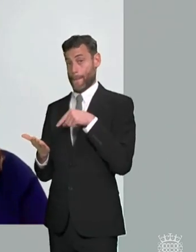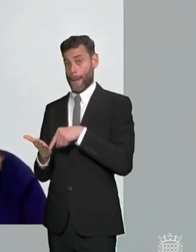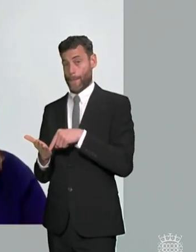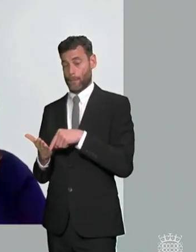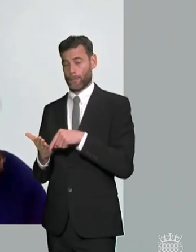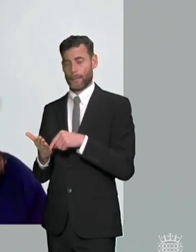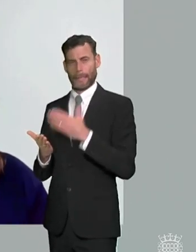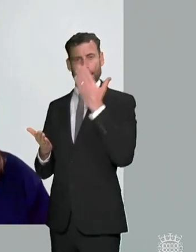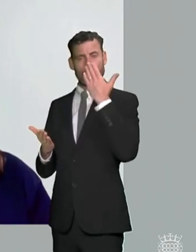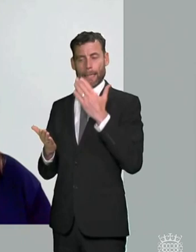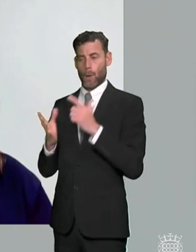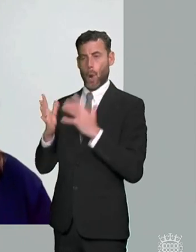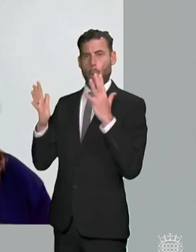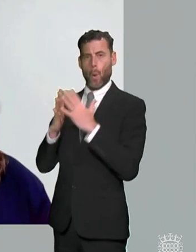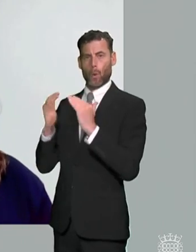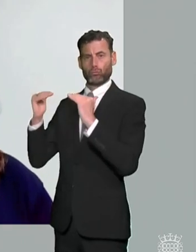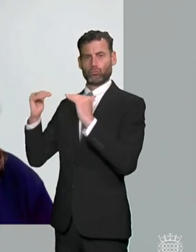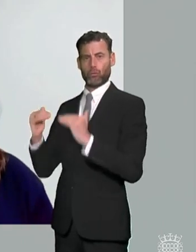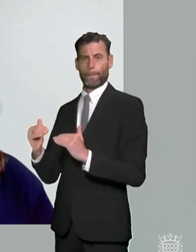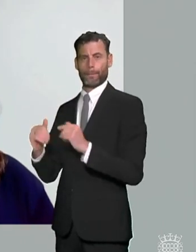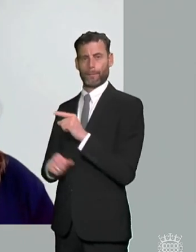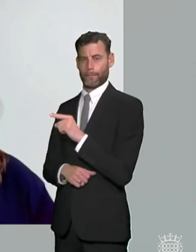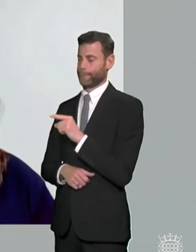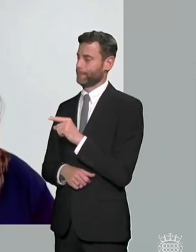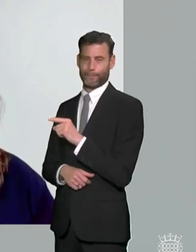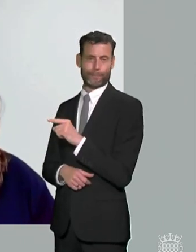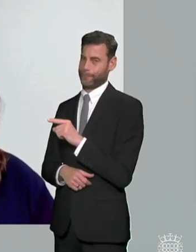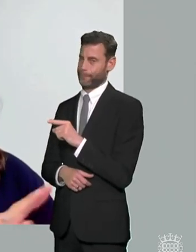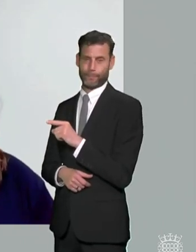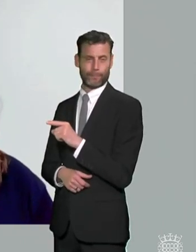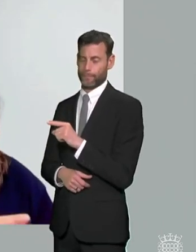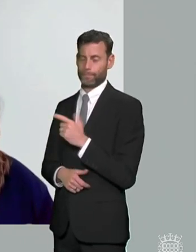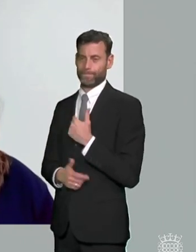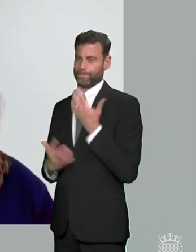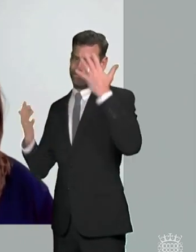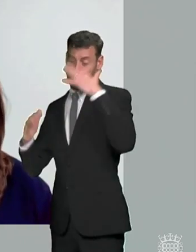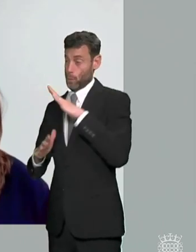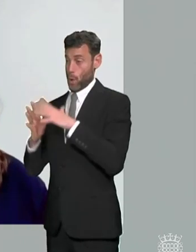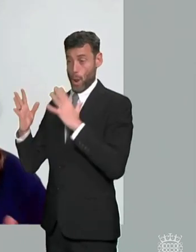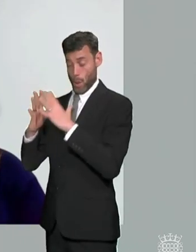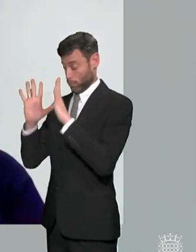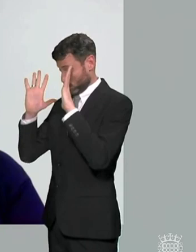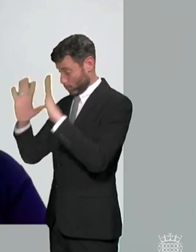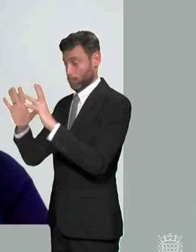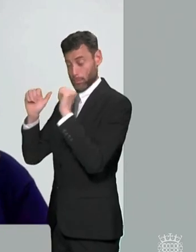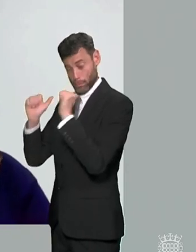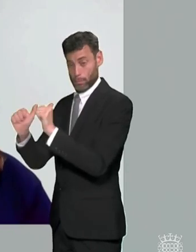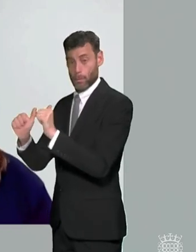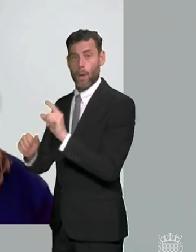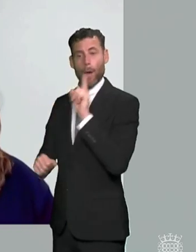and attachments across the board these these groups of children young people which which i touched on earlier those who are looked after those who are in criminal detention they are